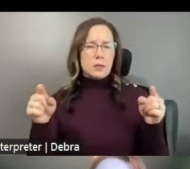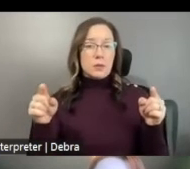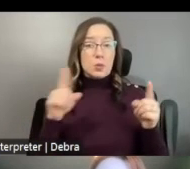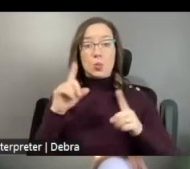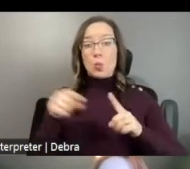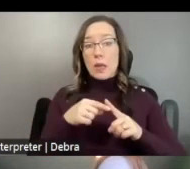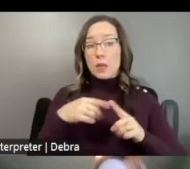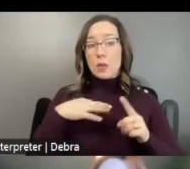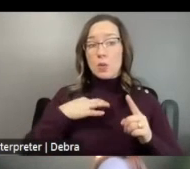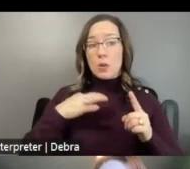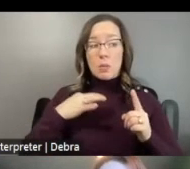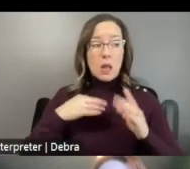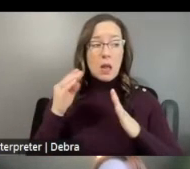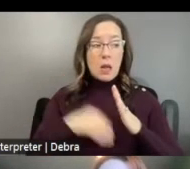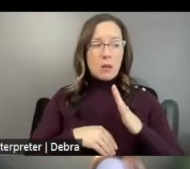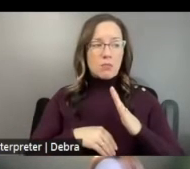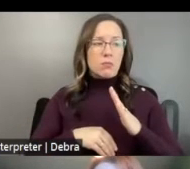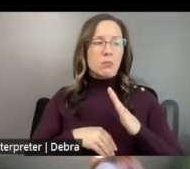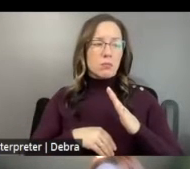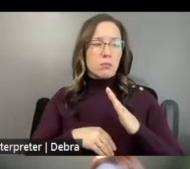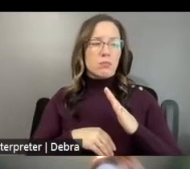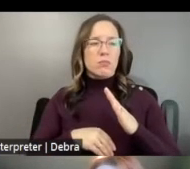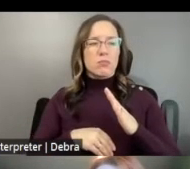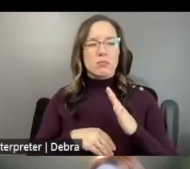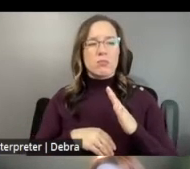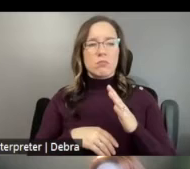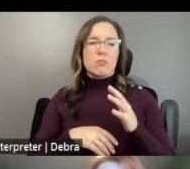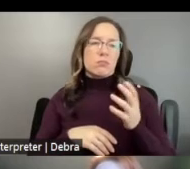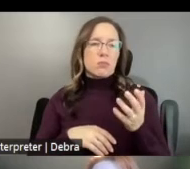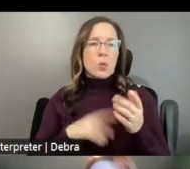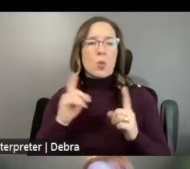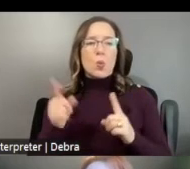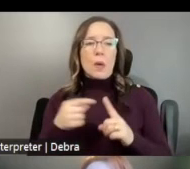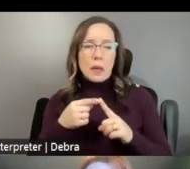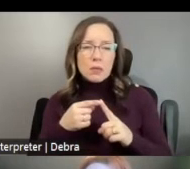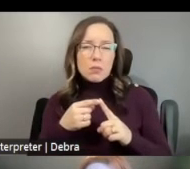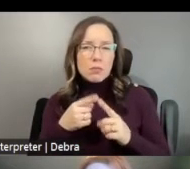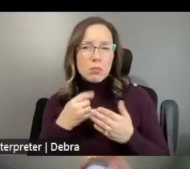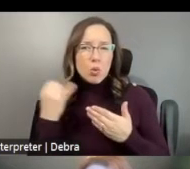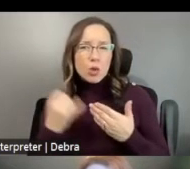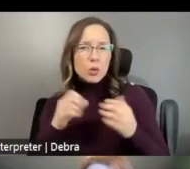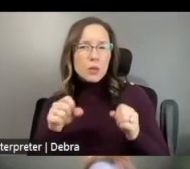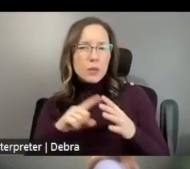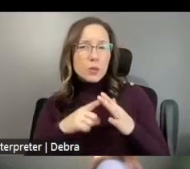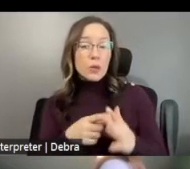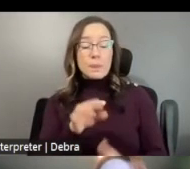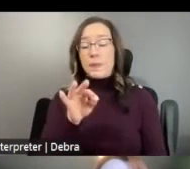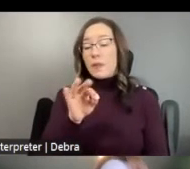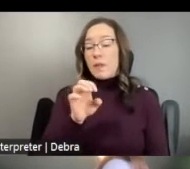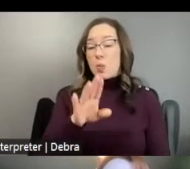APPLY WILL BASICALLY BE WHEN YOUR PROJECT CAN START. FOR THE FEBRUARY DEADLINE THE EARLIEST